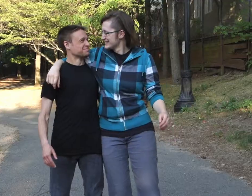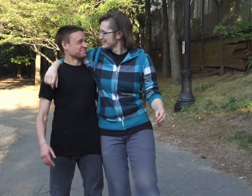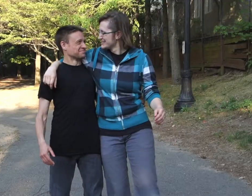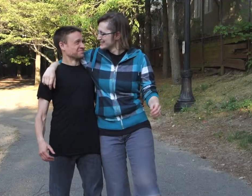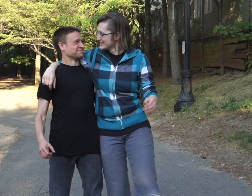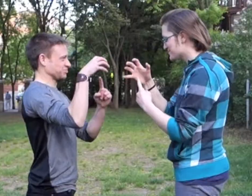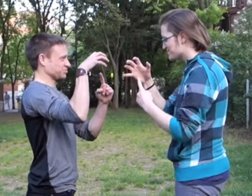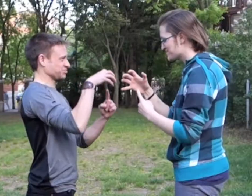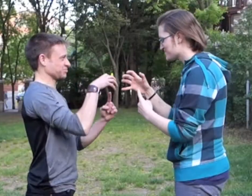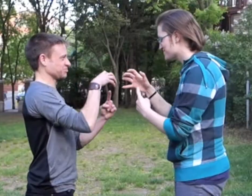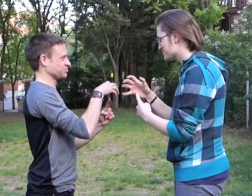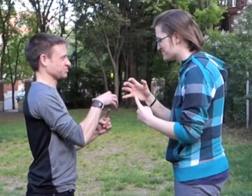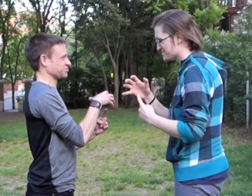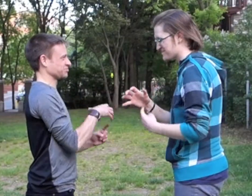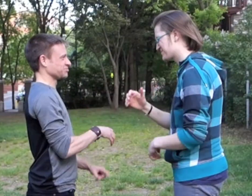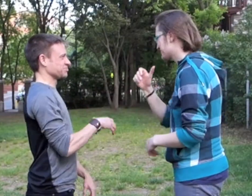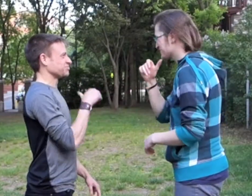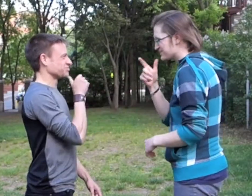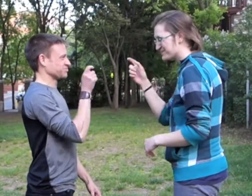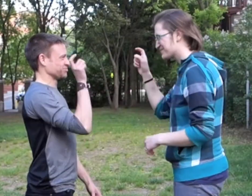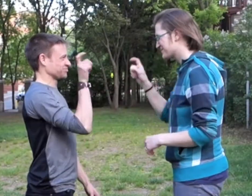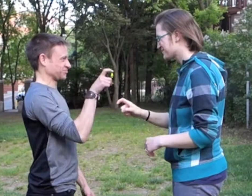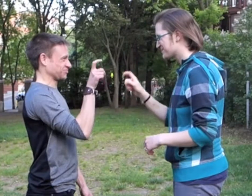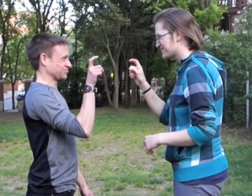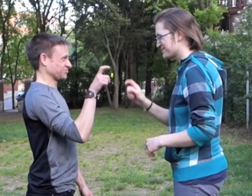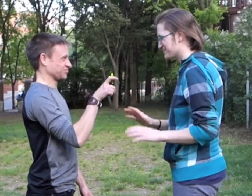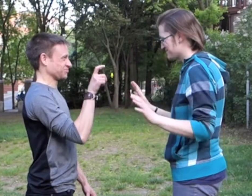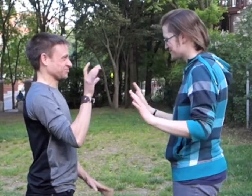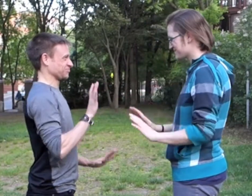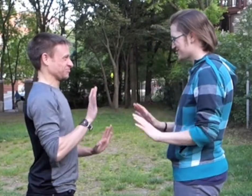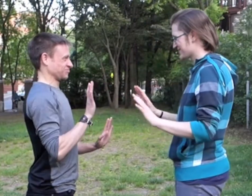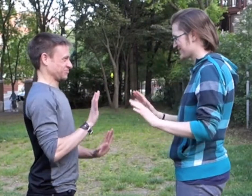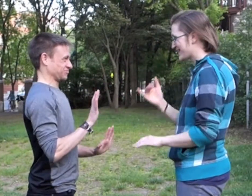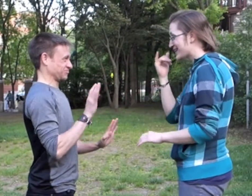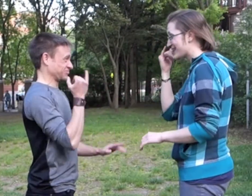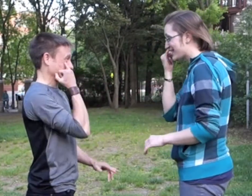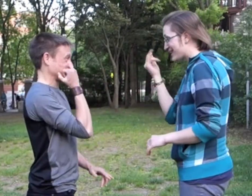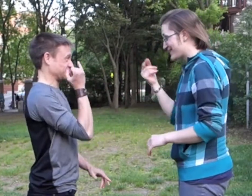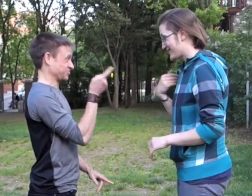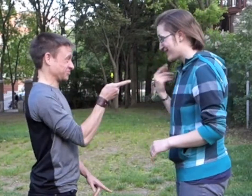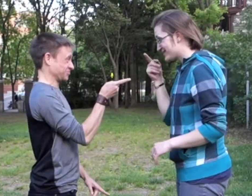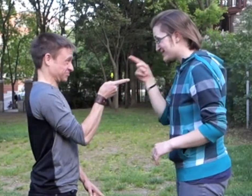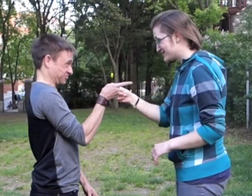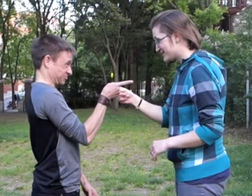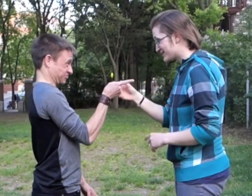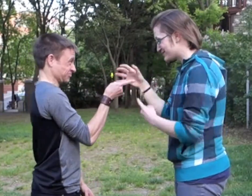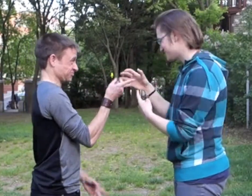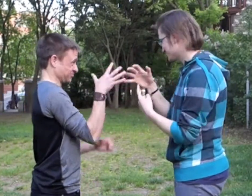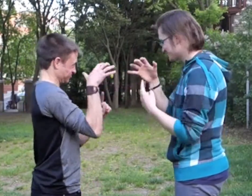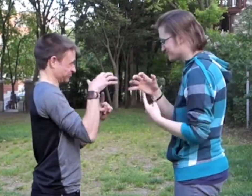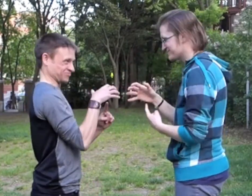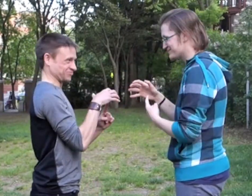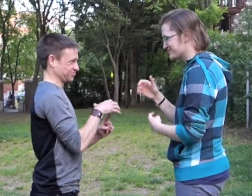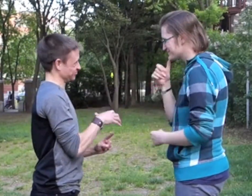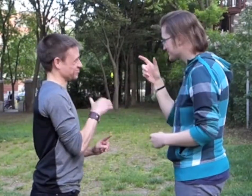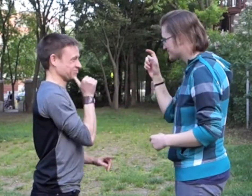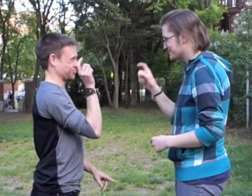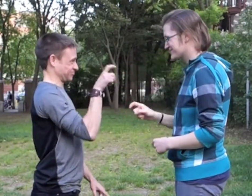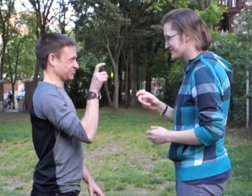I don't need a parachute, baby if I've got you Baby if I've got you, I don't need a parachute